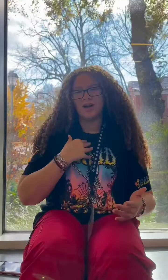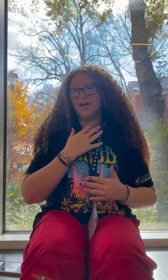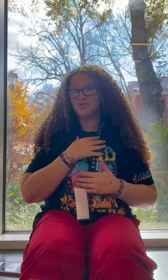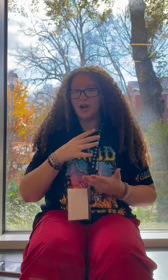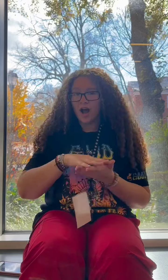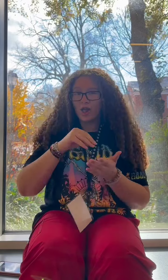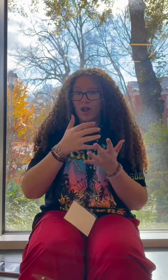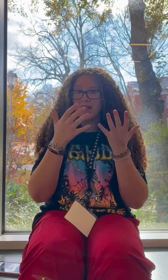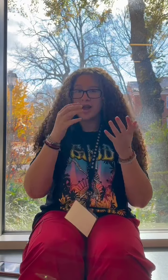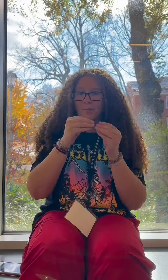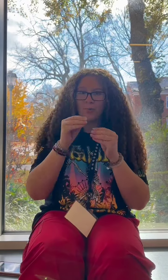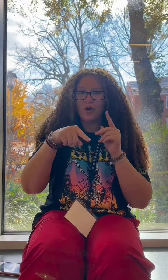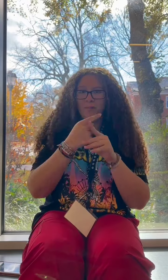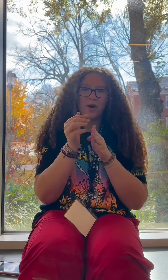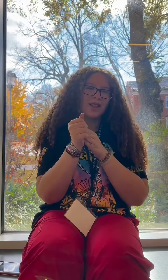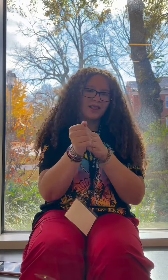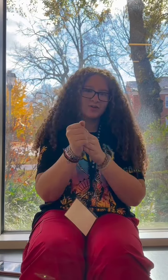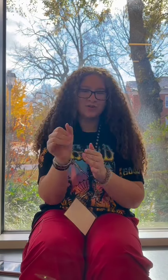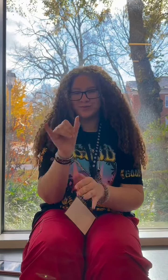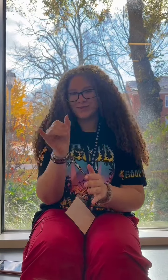I enjoy learning a lot more about leadership.